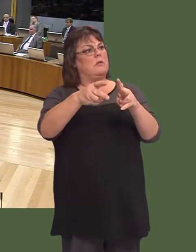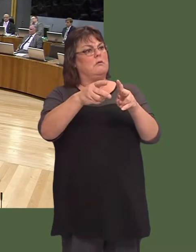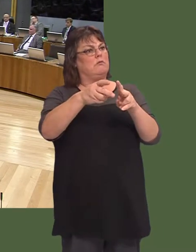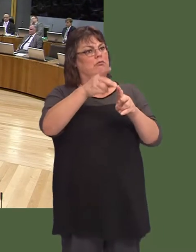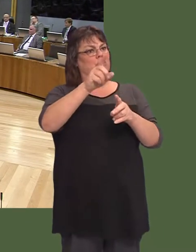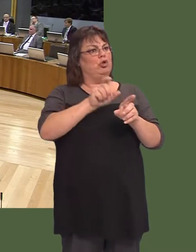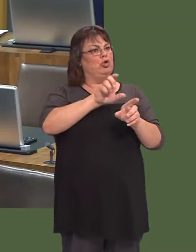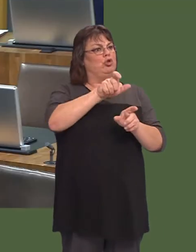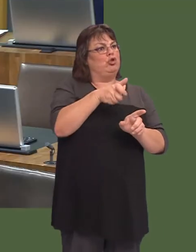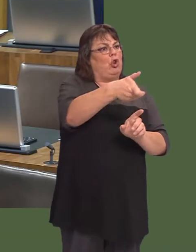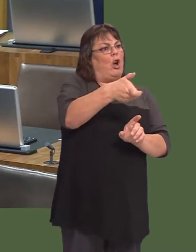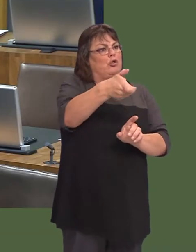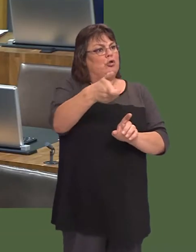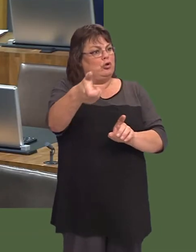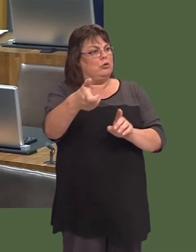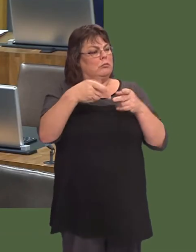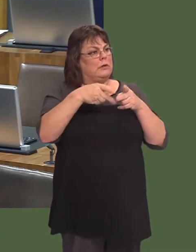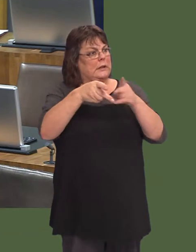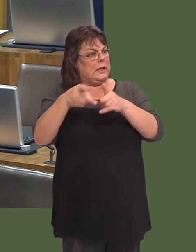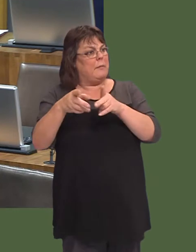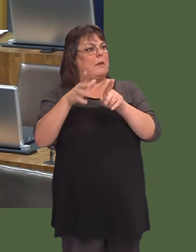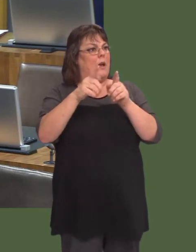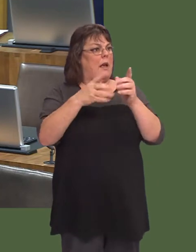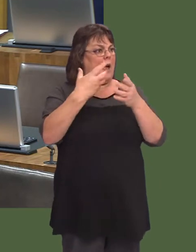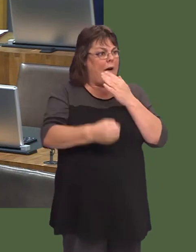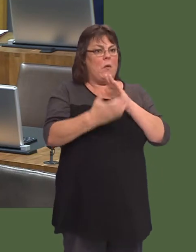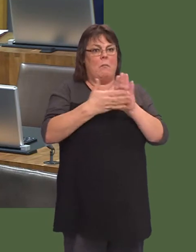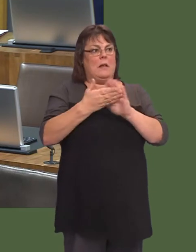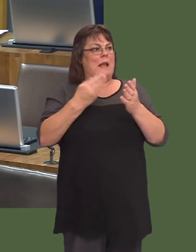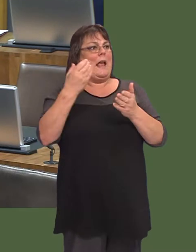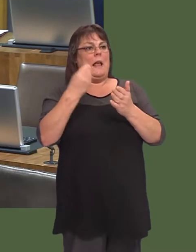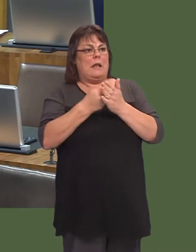which supports local authorities with 75 per cent of capital costs of procuring and installing